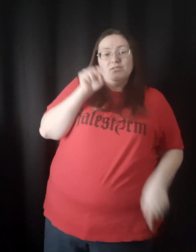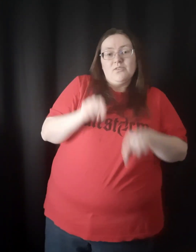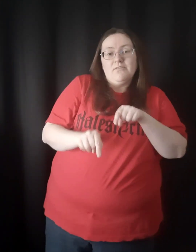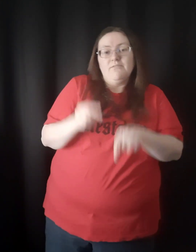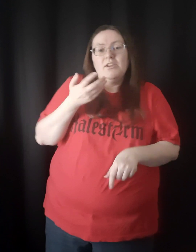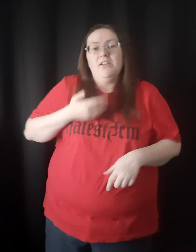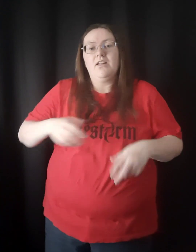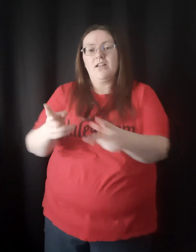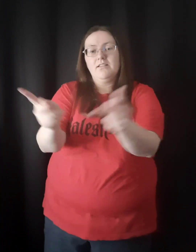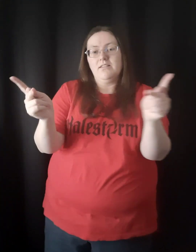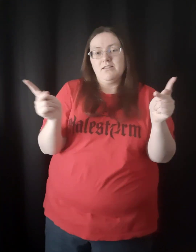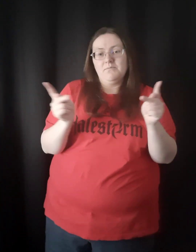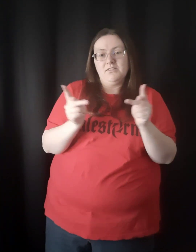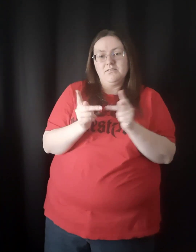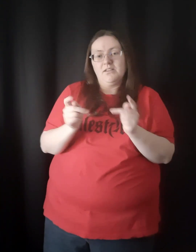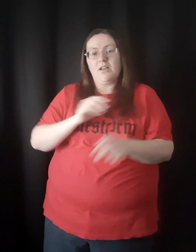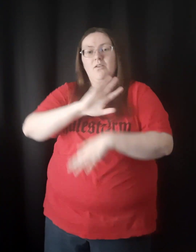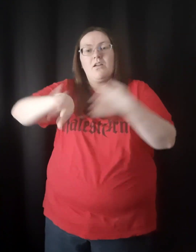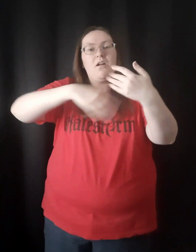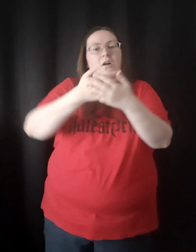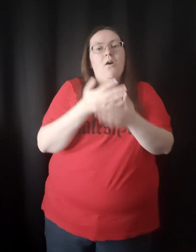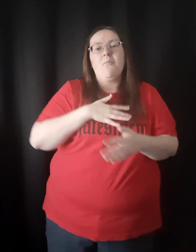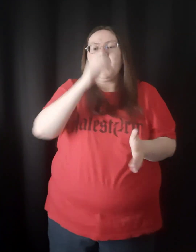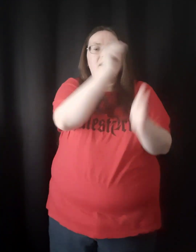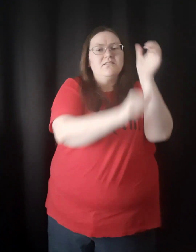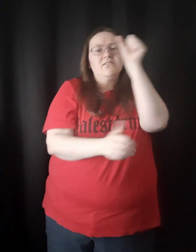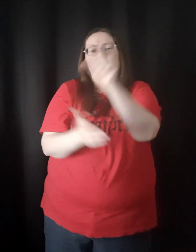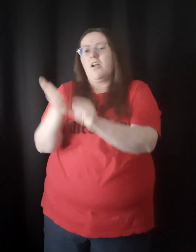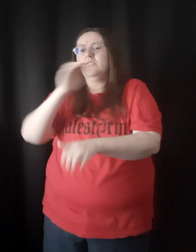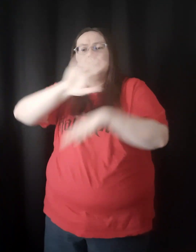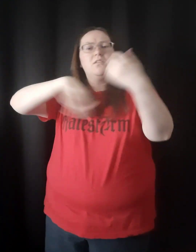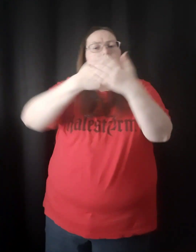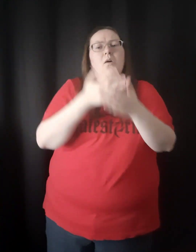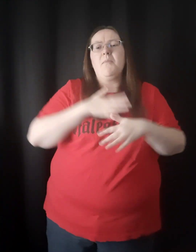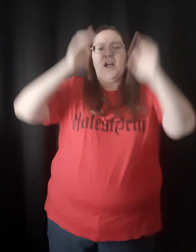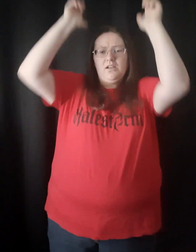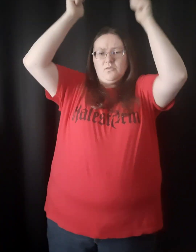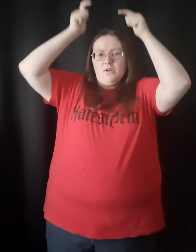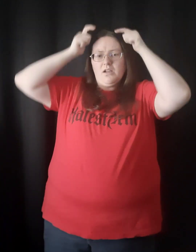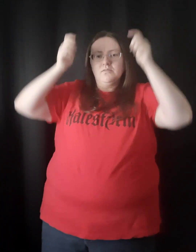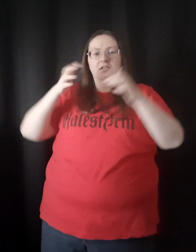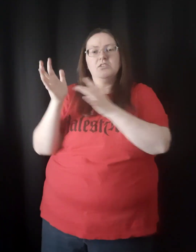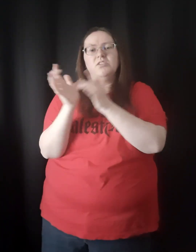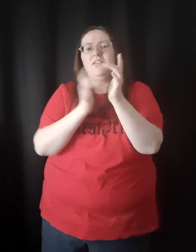At Your feet I lay me down All my scars and all my crowns